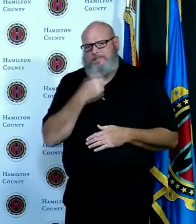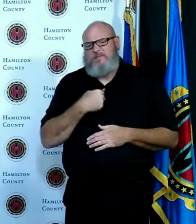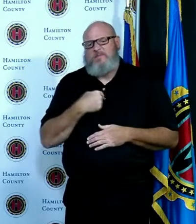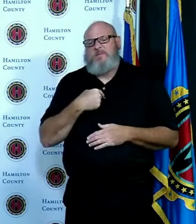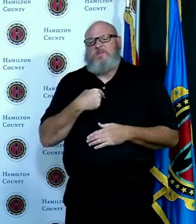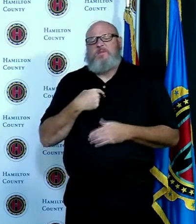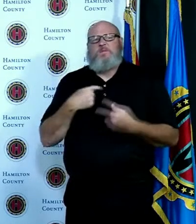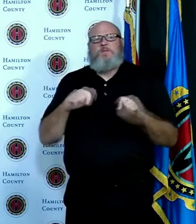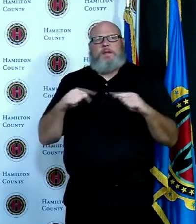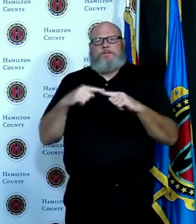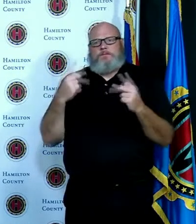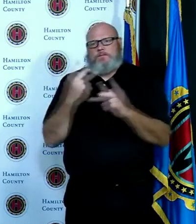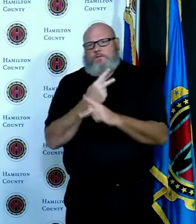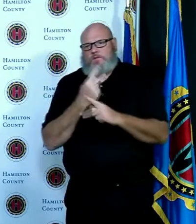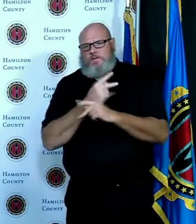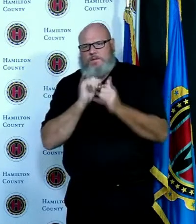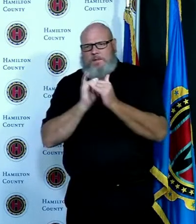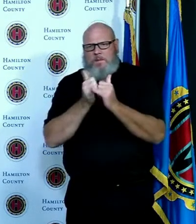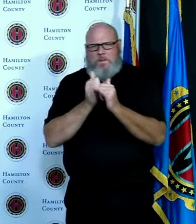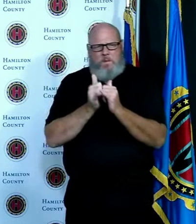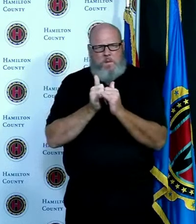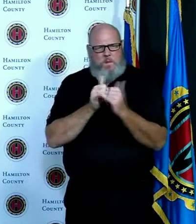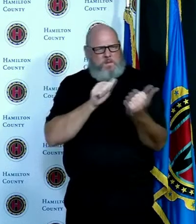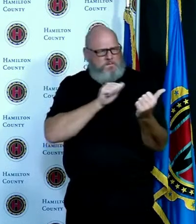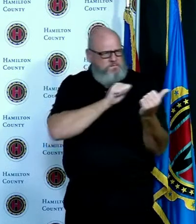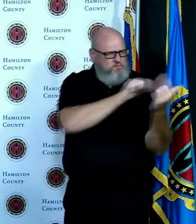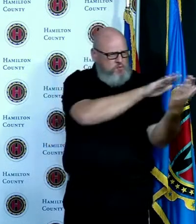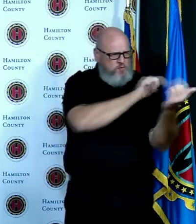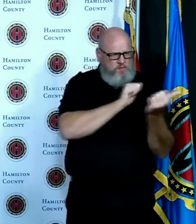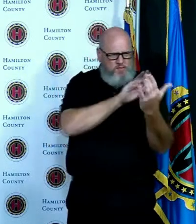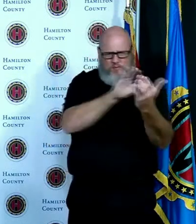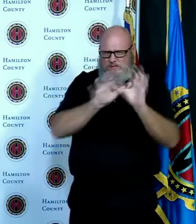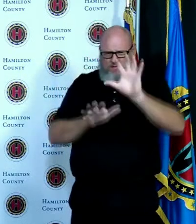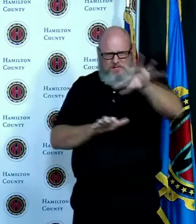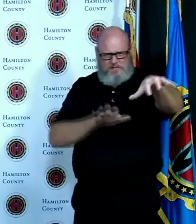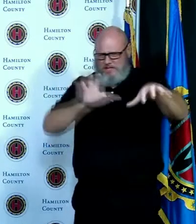to try to tamp down the spread and so Dr Lofgren said something that I'm just going to